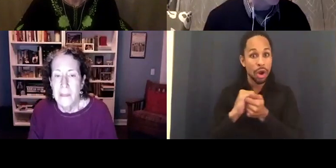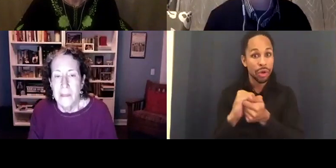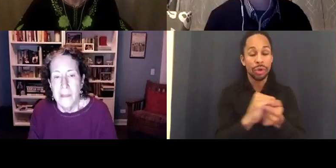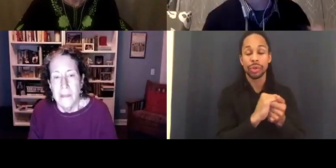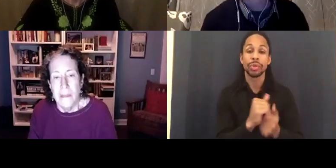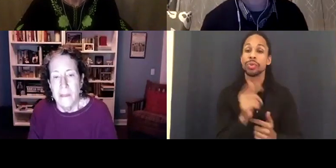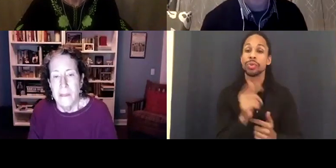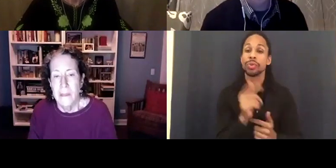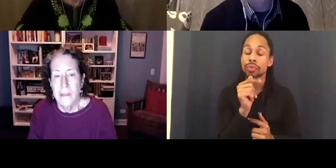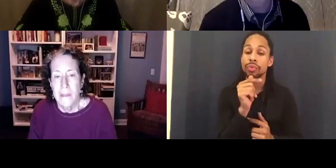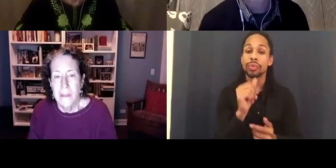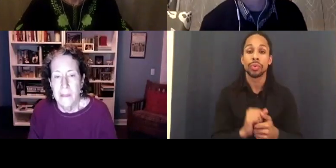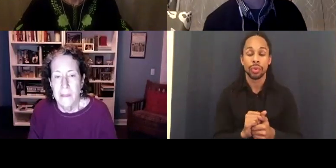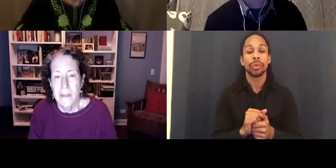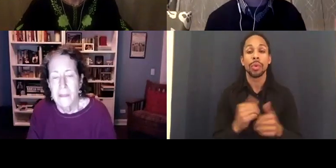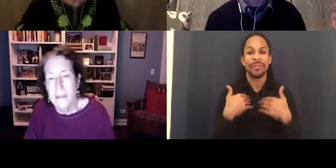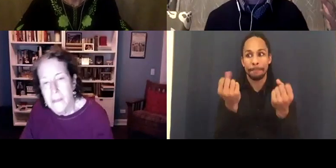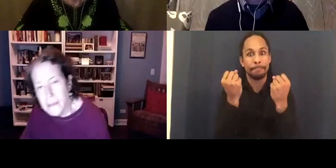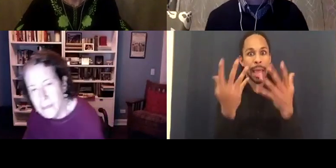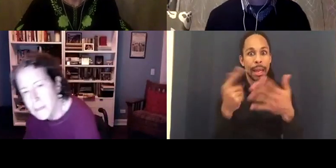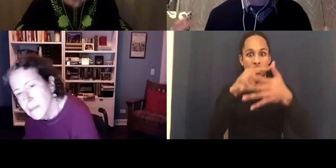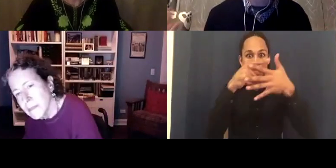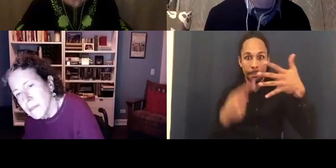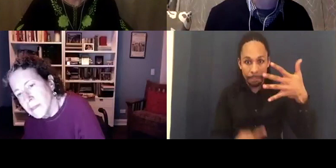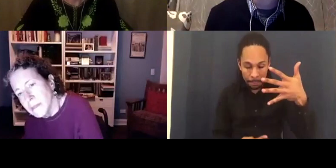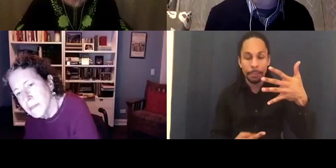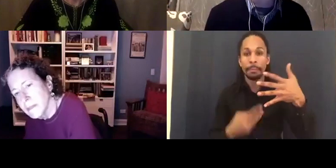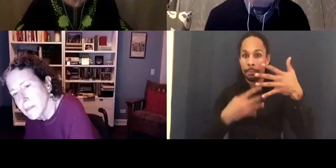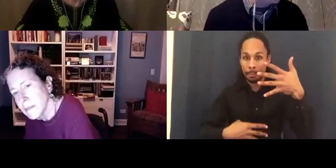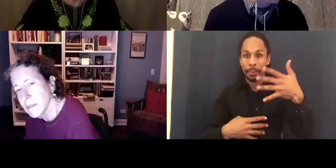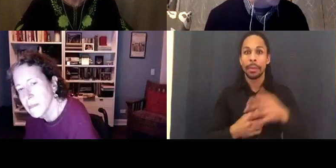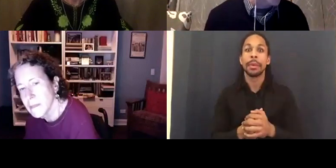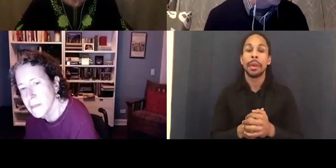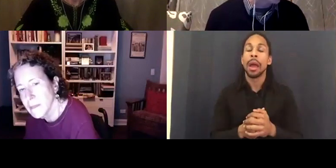have many, many partners on this festival and they're often doing the work year round